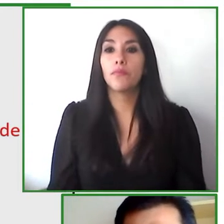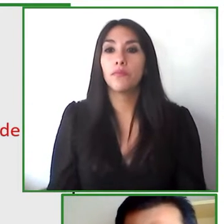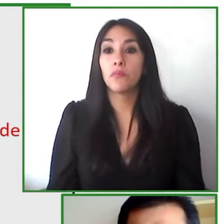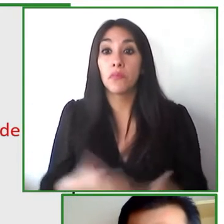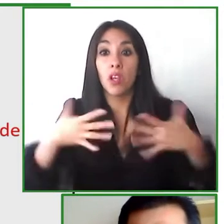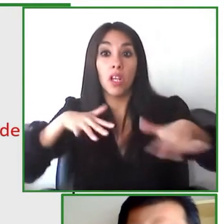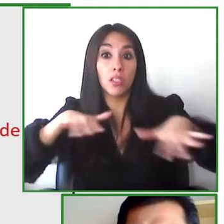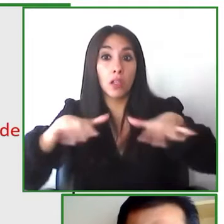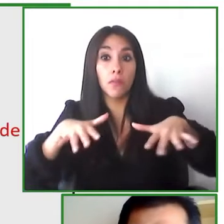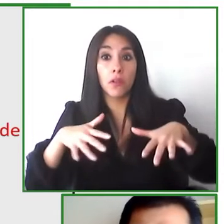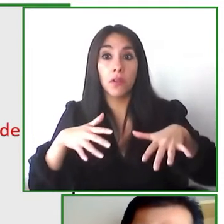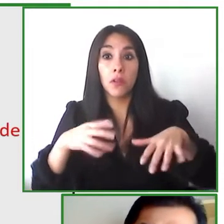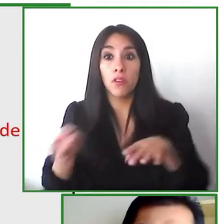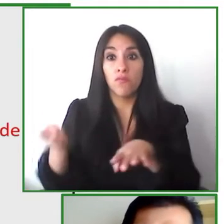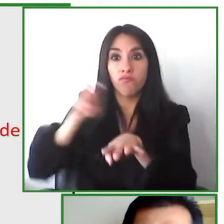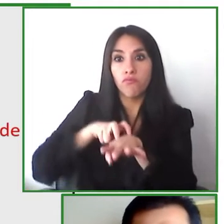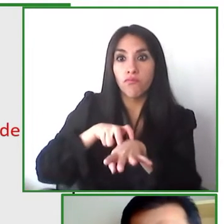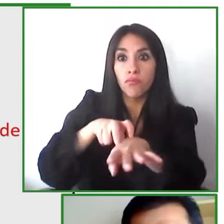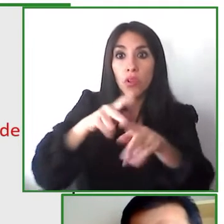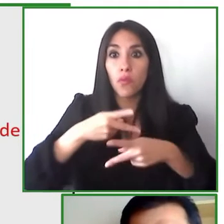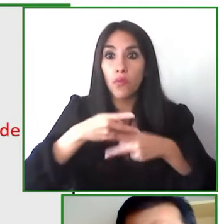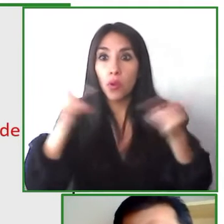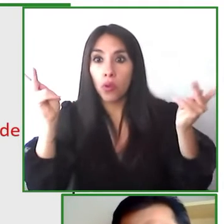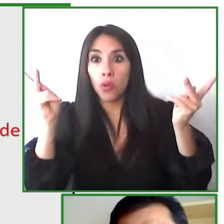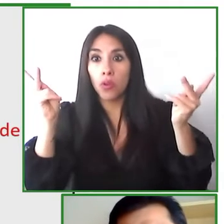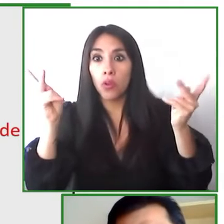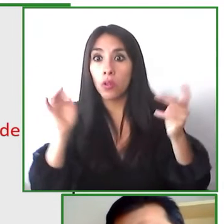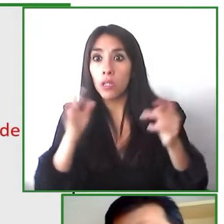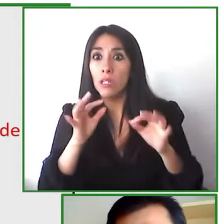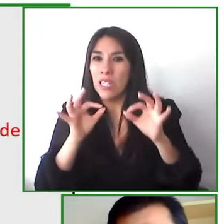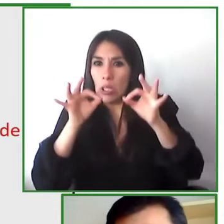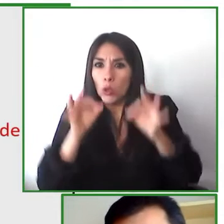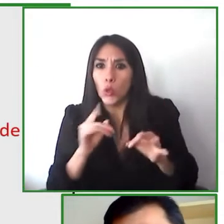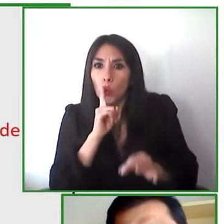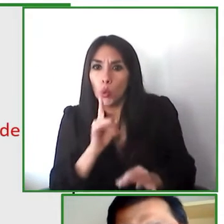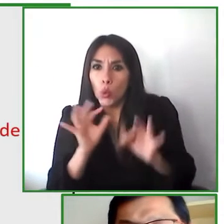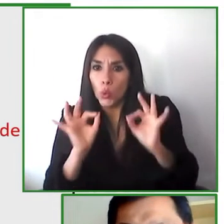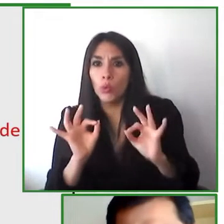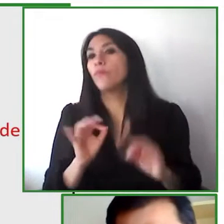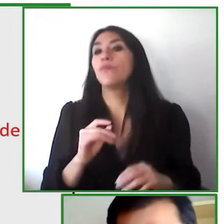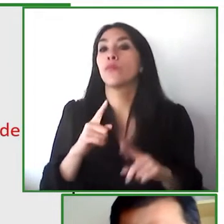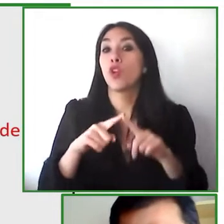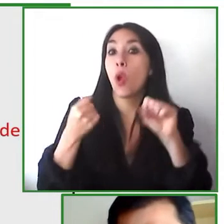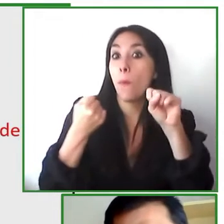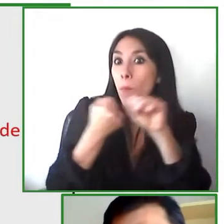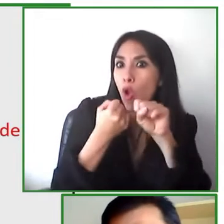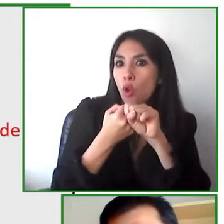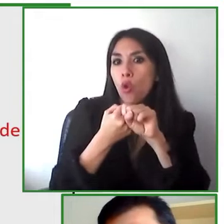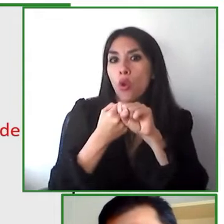like to be able to expand it in the transport public transport systems we